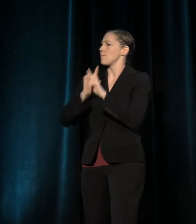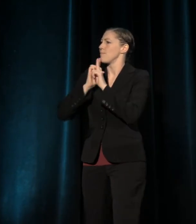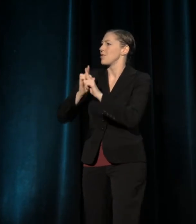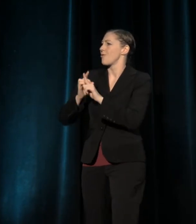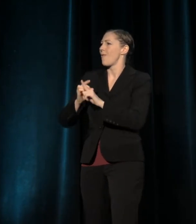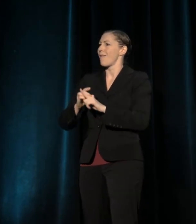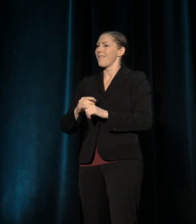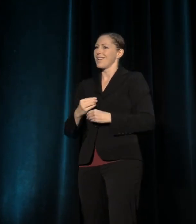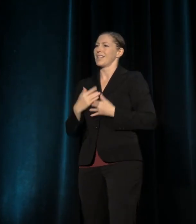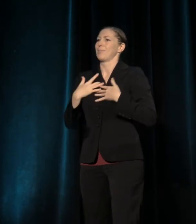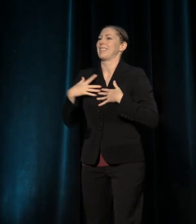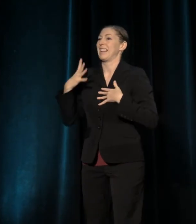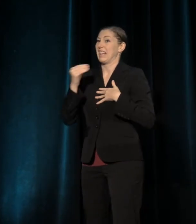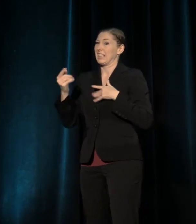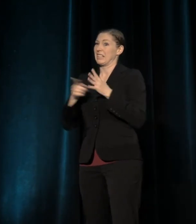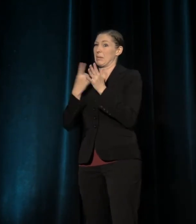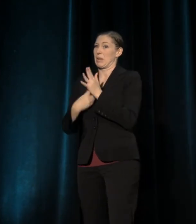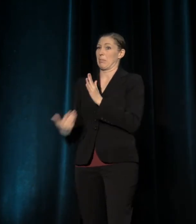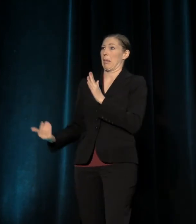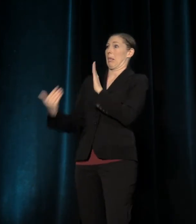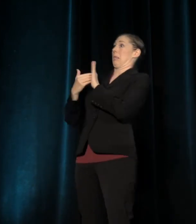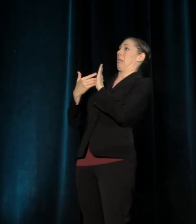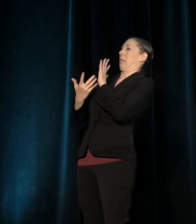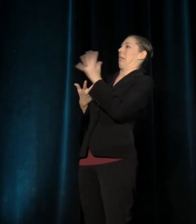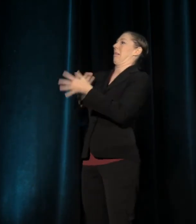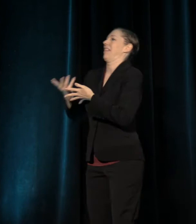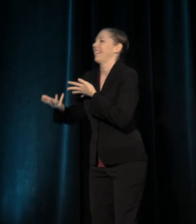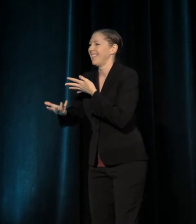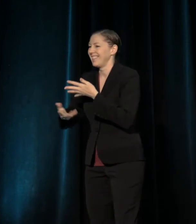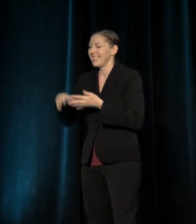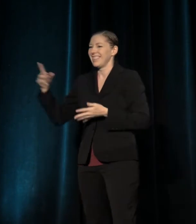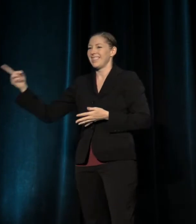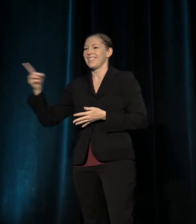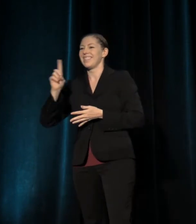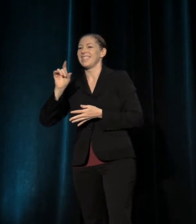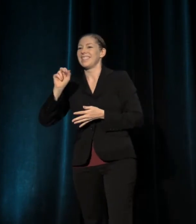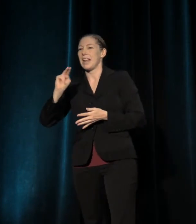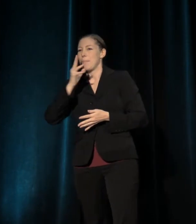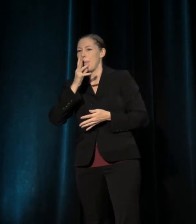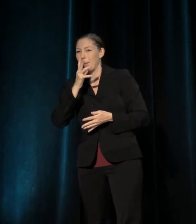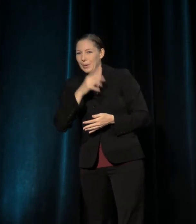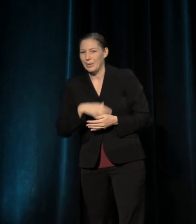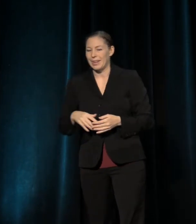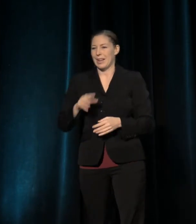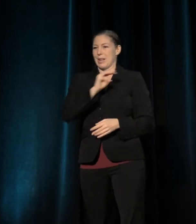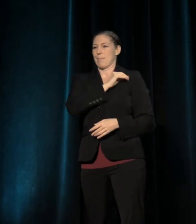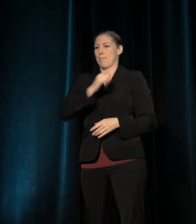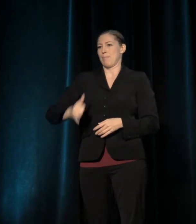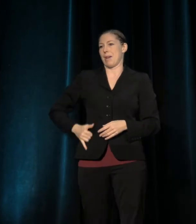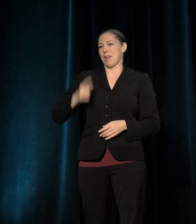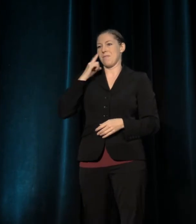a real estate maven, an expert traveler, a den mother, the mayor of Addison Street, and a dear friend.